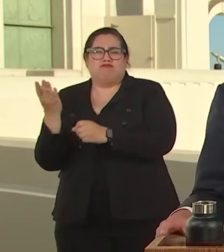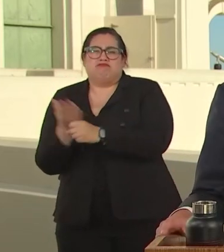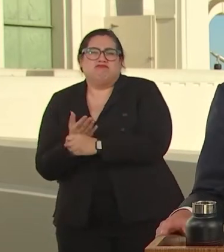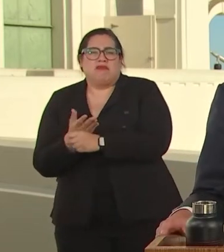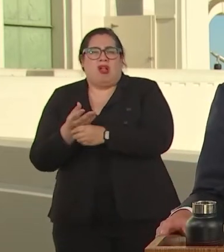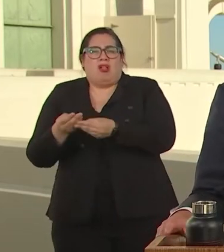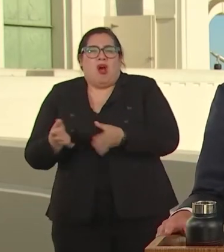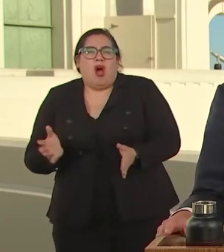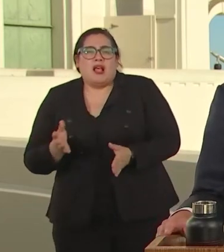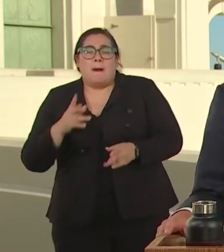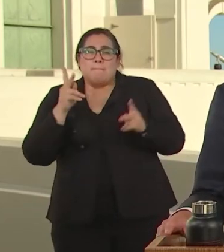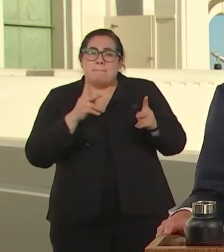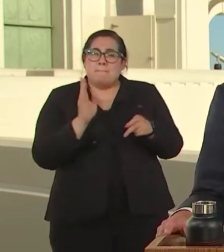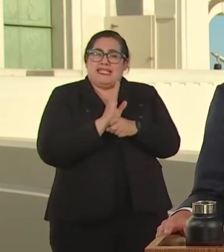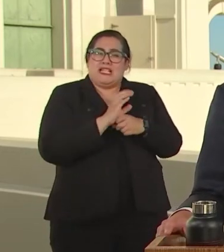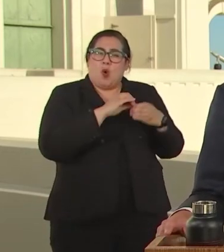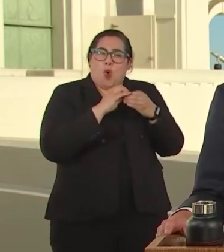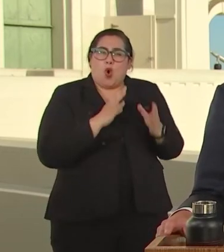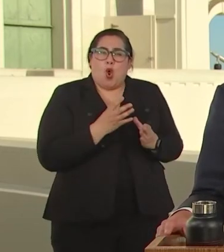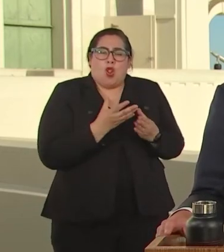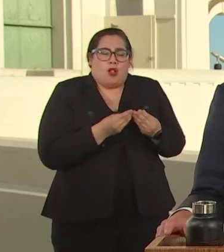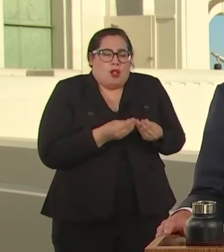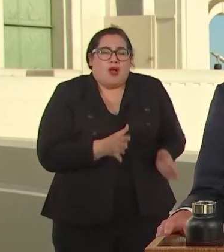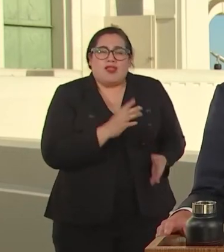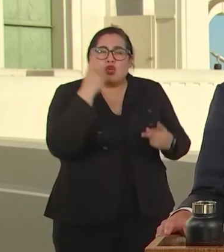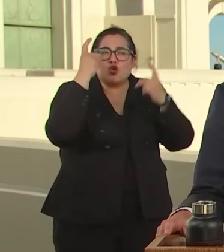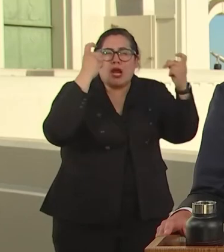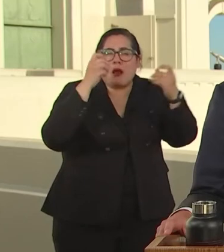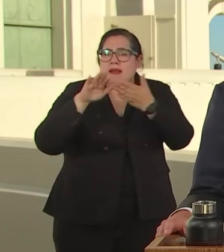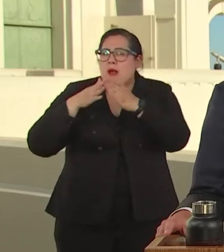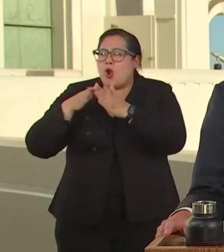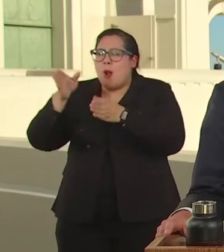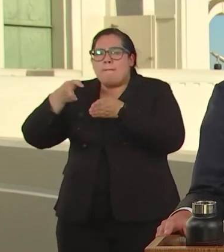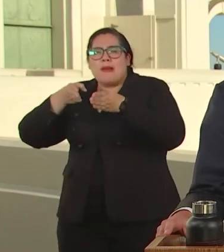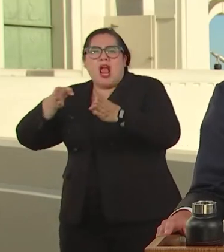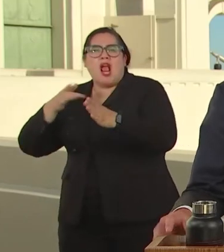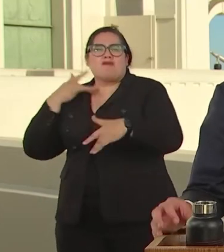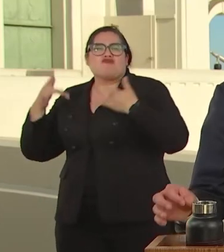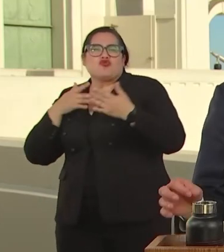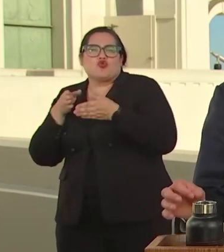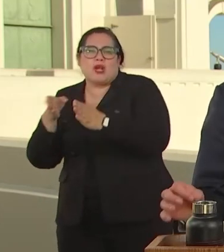WORKERS LOST THEIR JOBS, STORES. BUT JUST AS WE HELPED LOS ANGELES ROLL BACK OUT OF THE